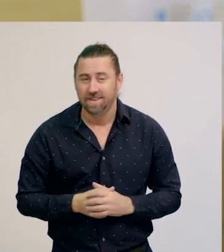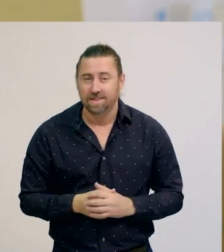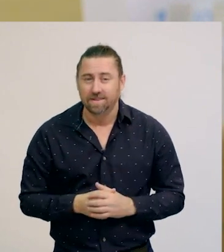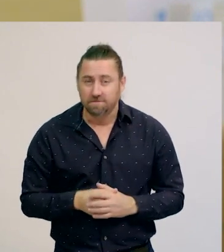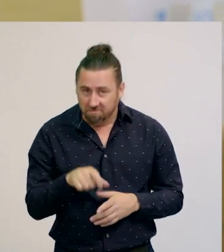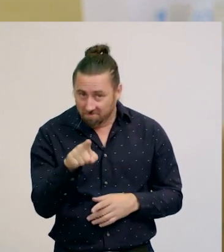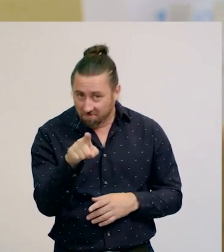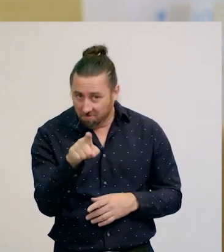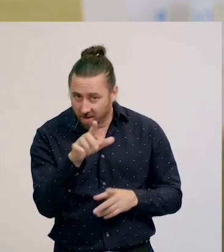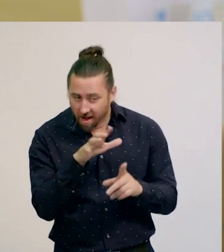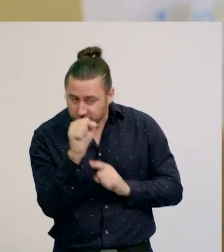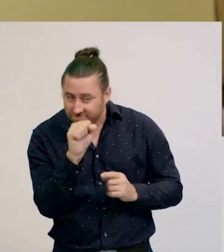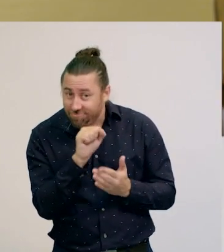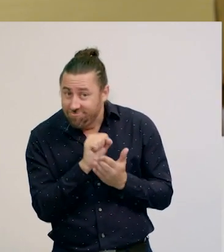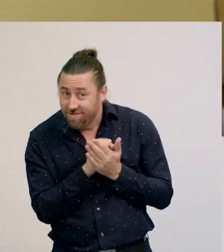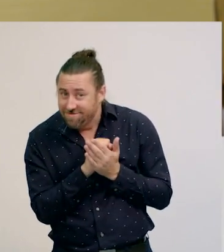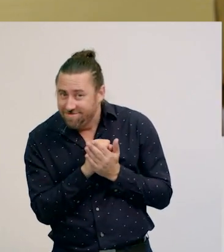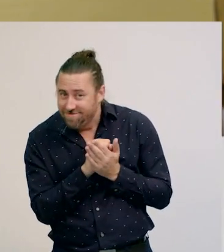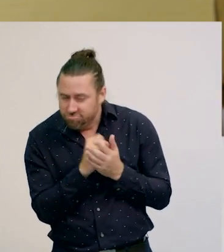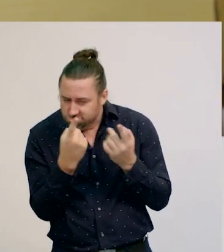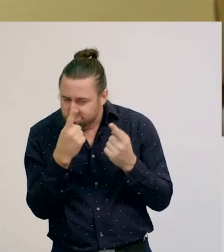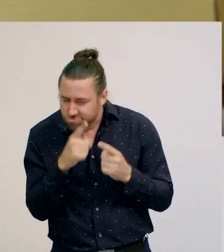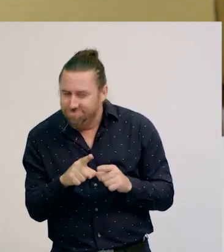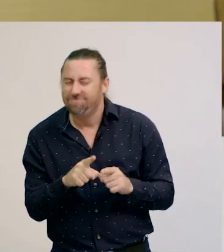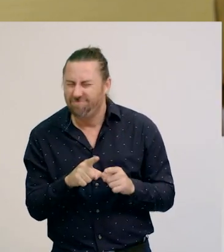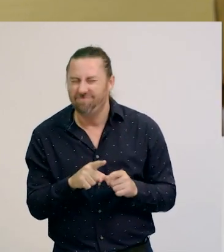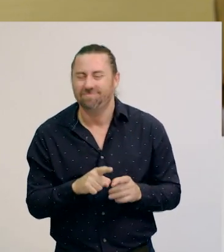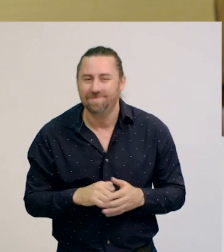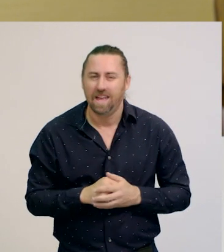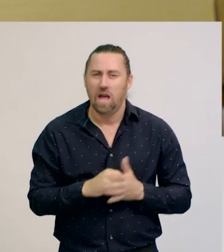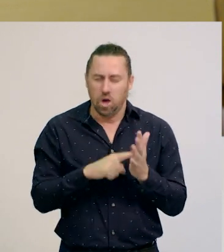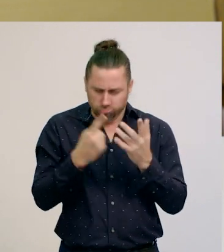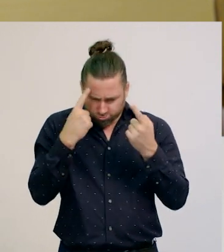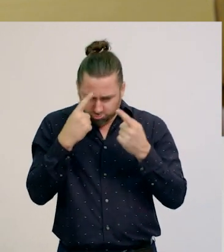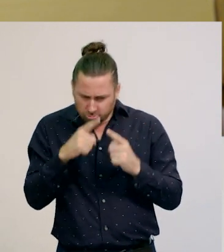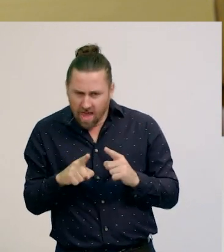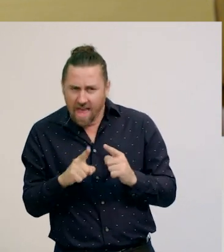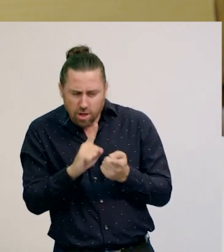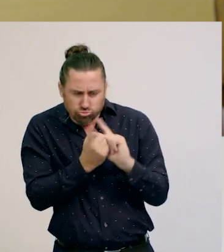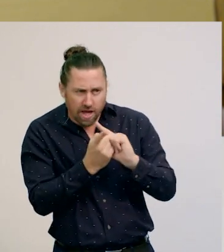How did you go? Calculating change is a great skill to have,